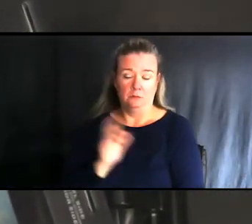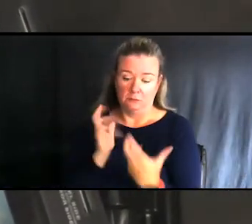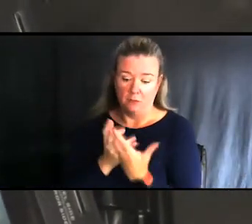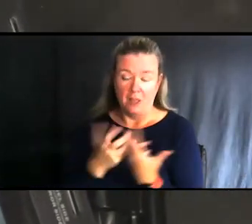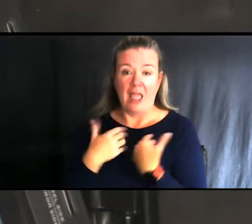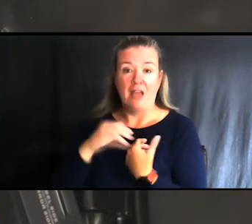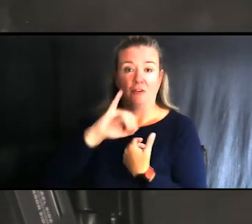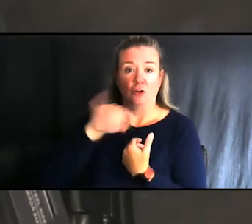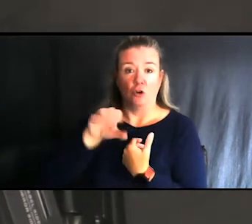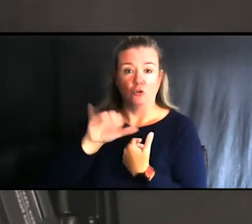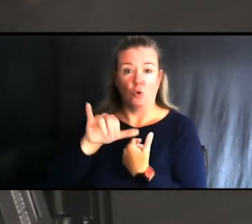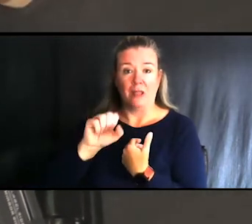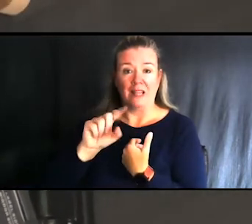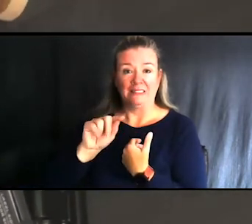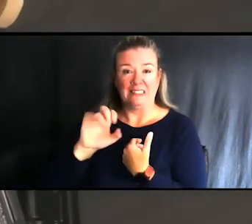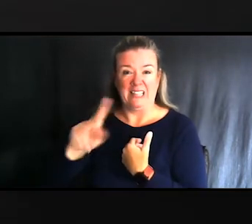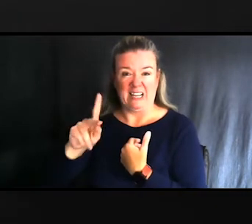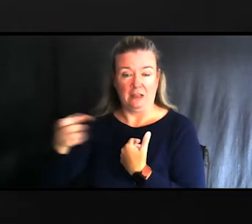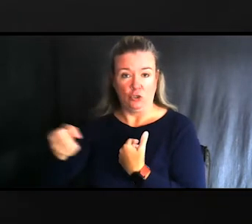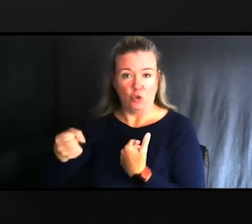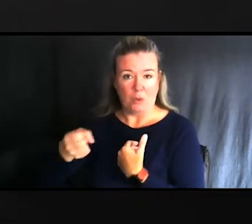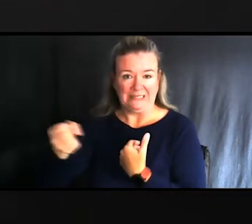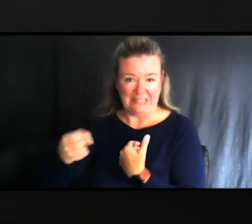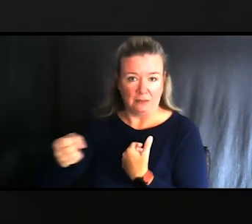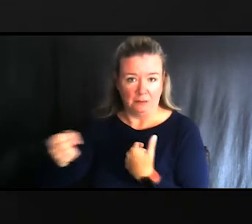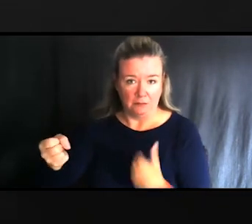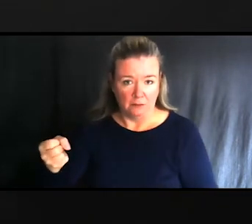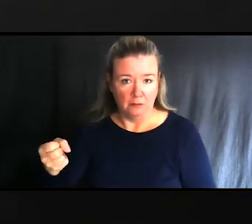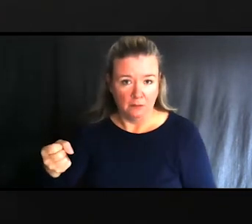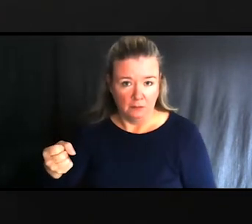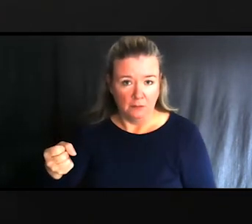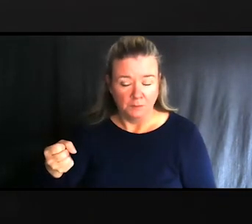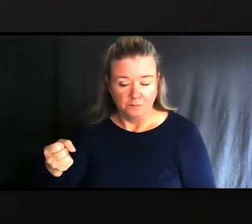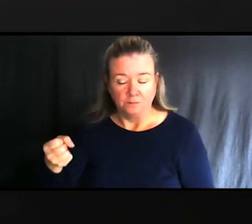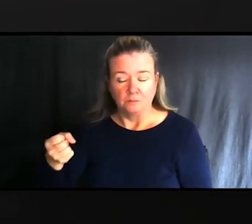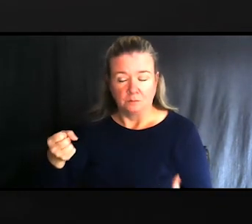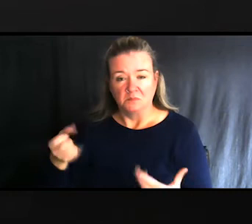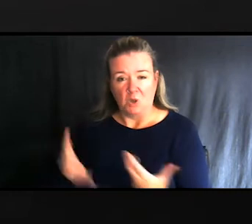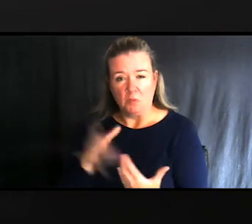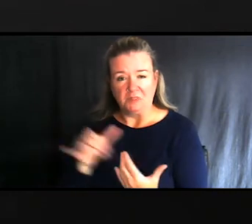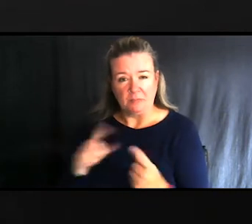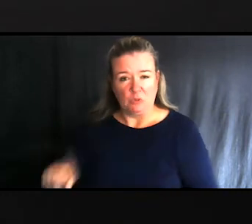We have a joystick that's on a longer cord, instead of like the other one on the wheelchair,